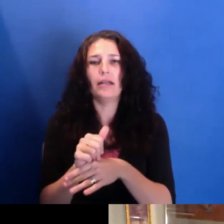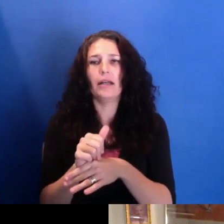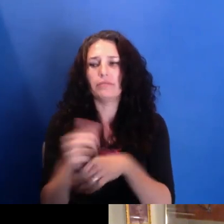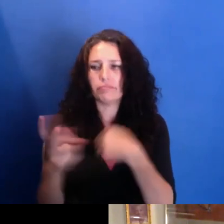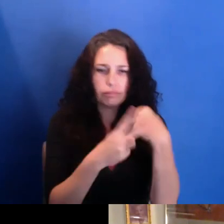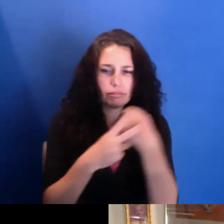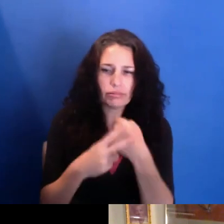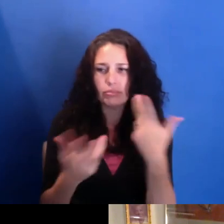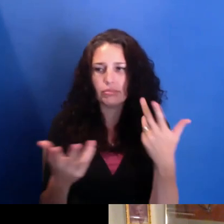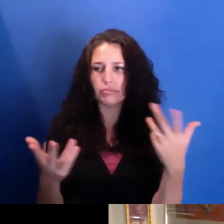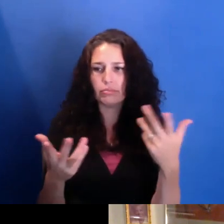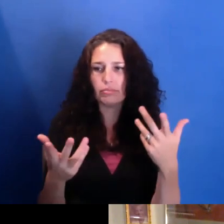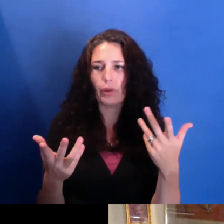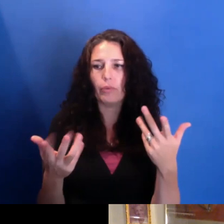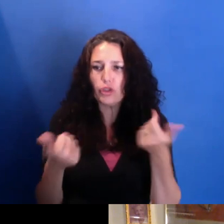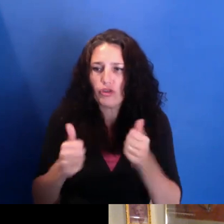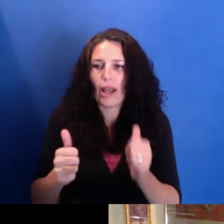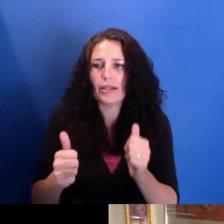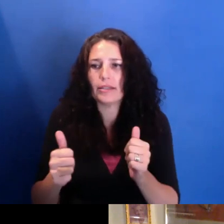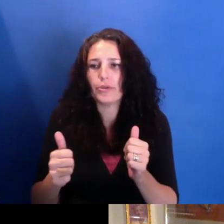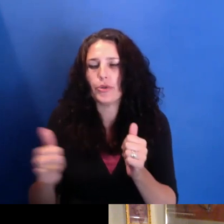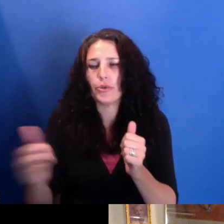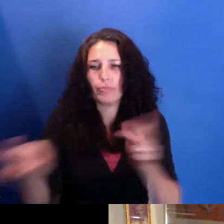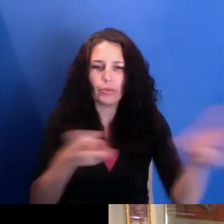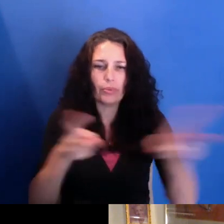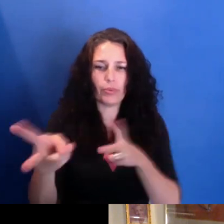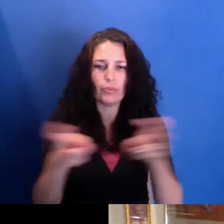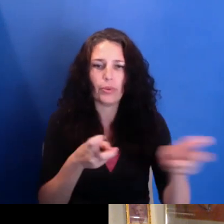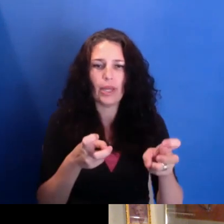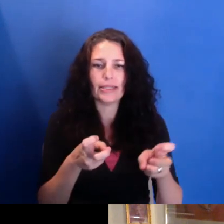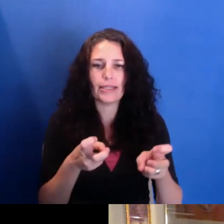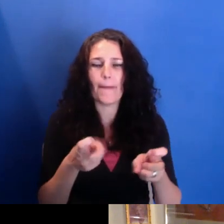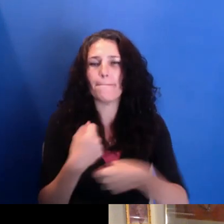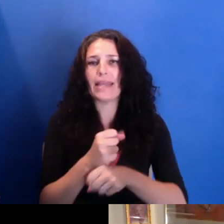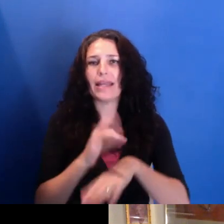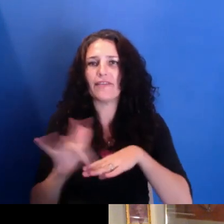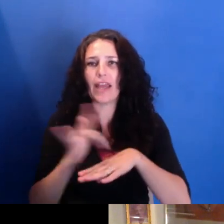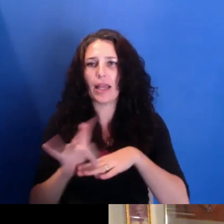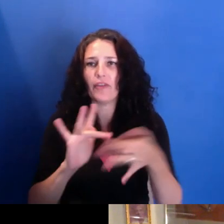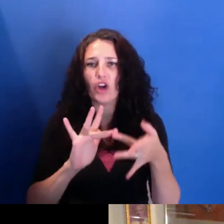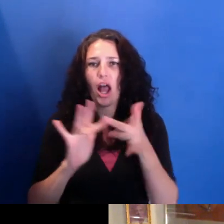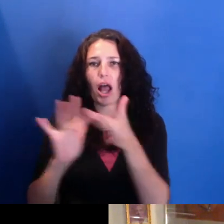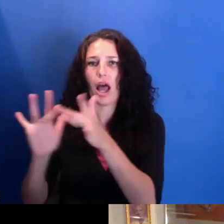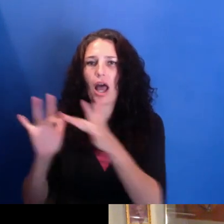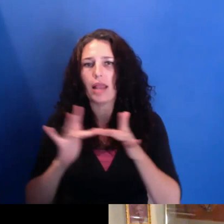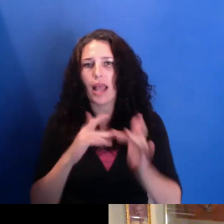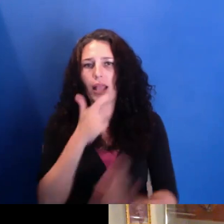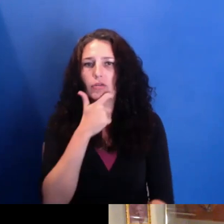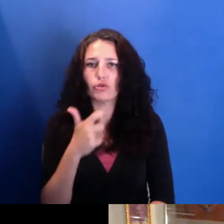not maybe-- make it available online for online screenings. So we're having-- going back to the filmmakers and the co-ops